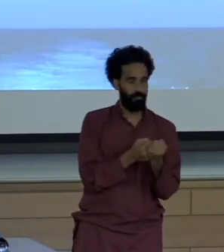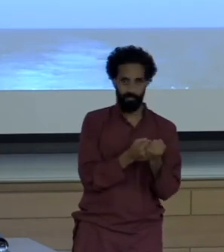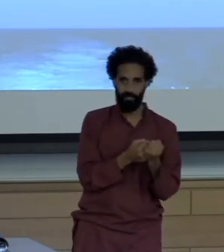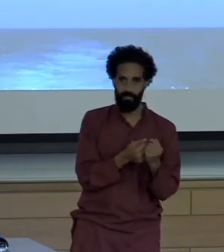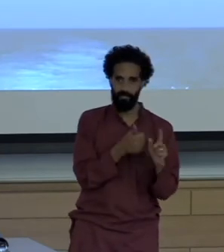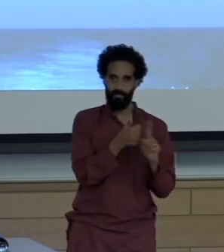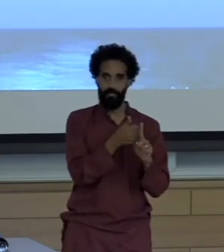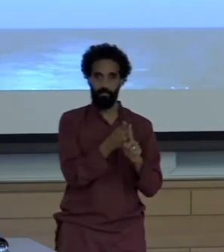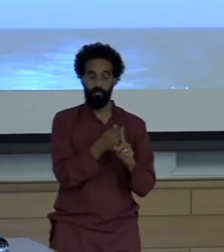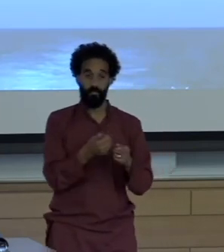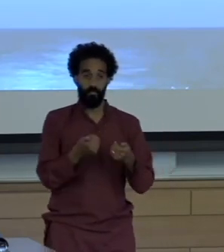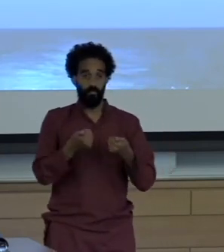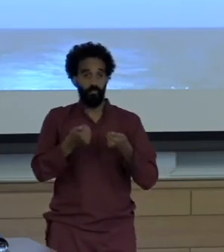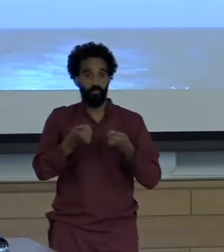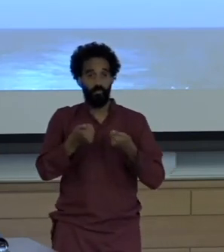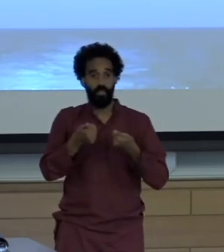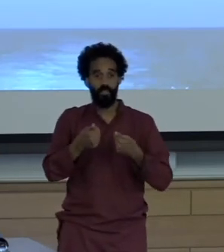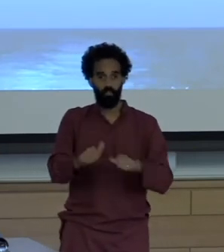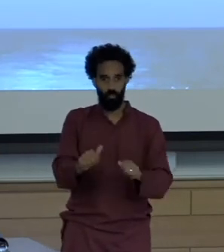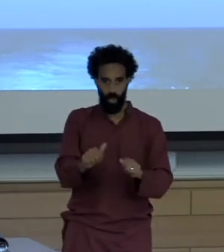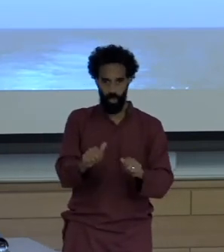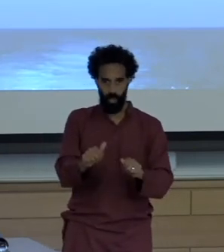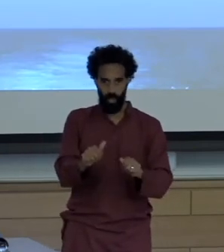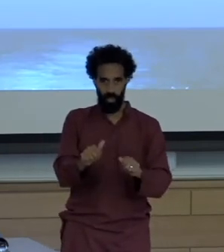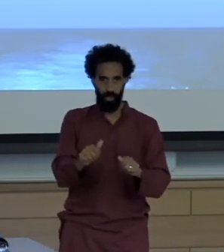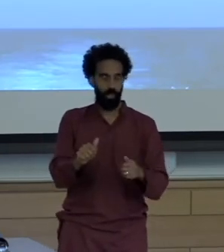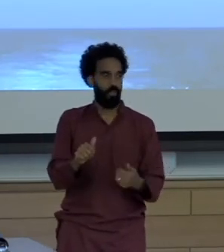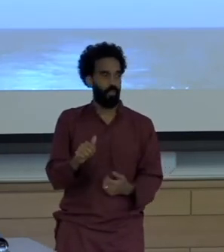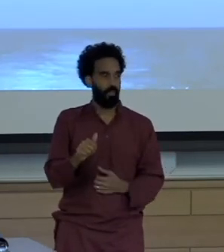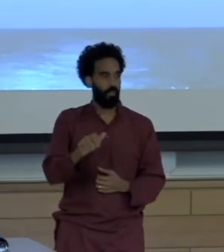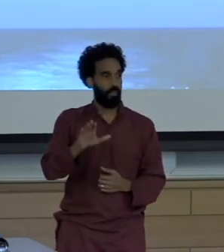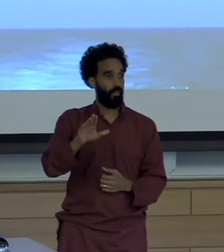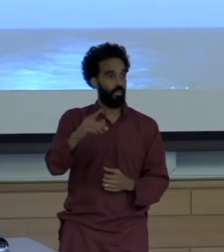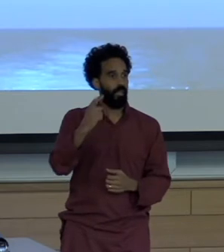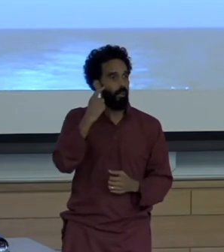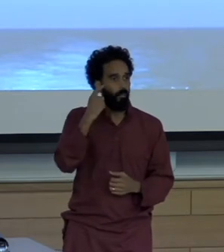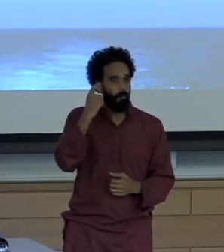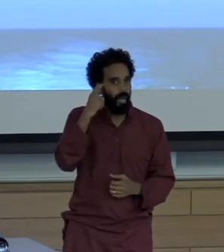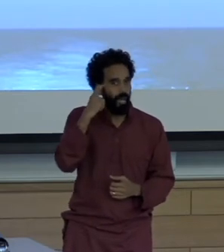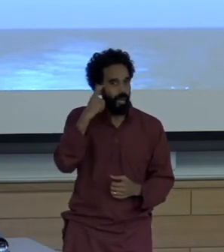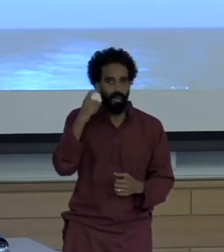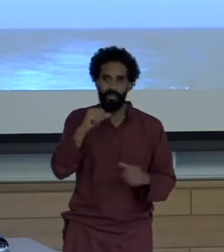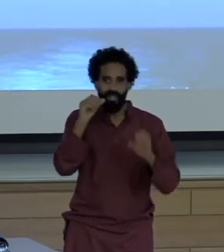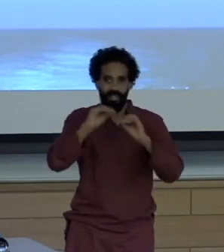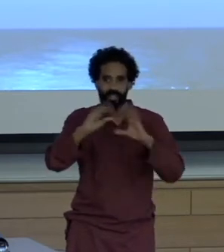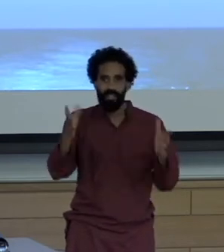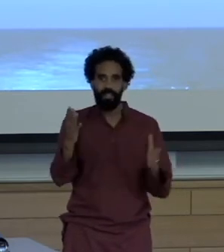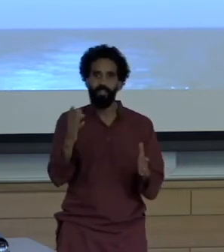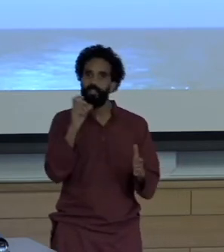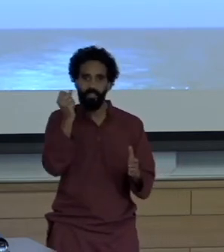attempts to roll back the curtains on his master's delusion your grace